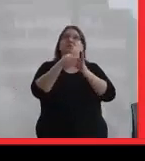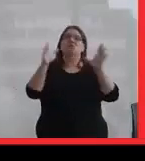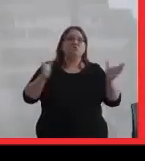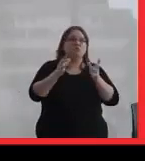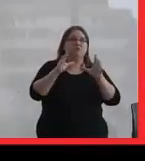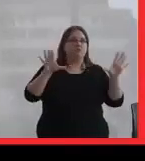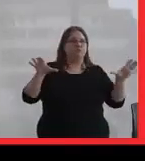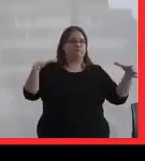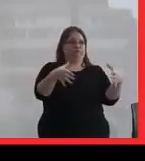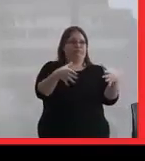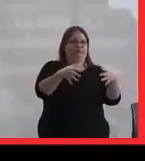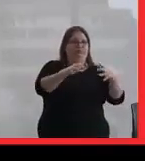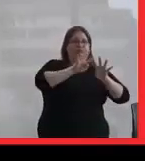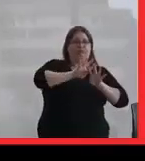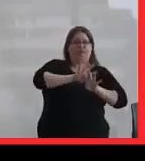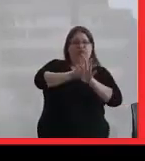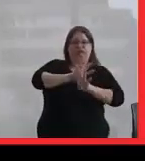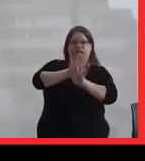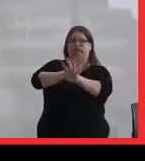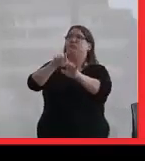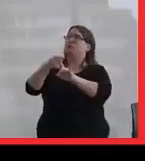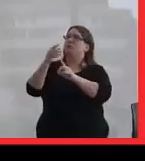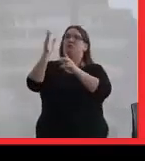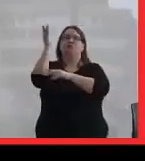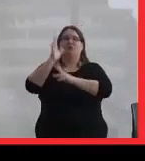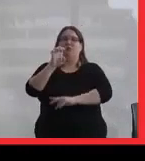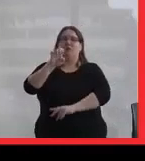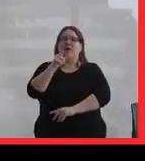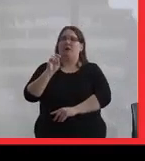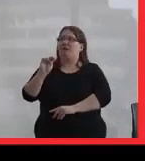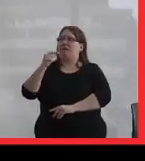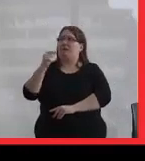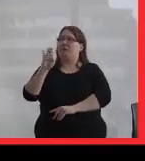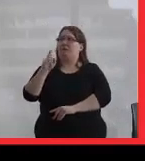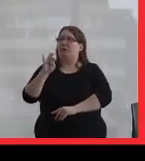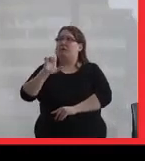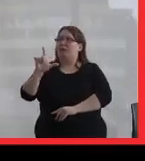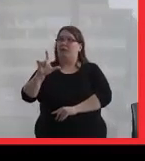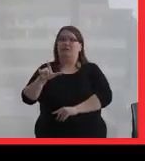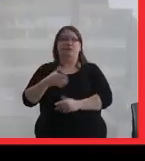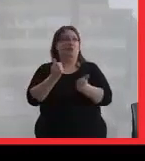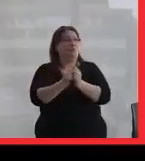and walk together in solidarity to the Ellen Gabriel talk. Thank you. And without further ado, I would like